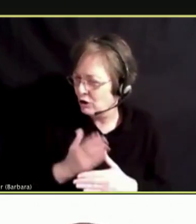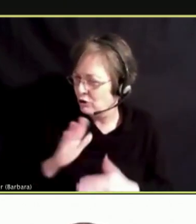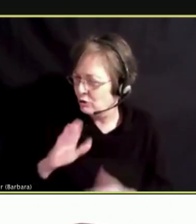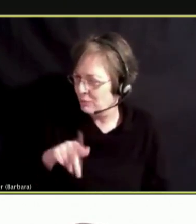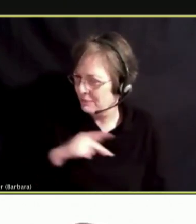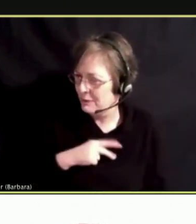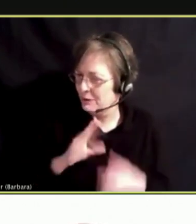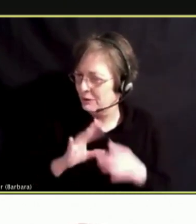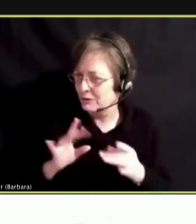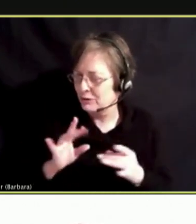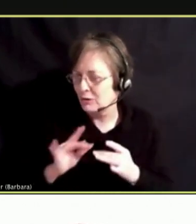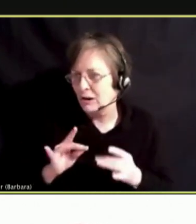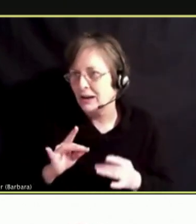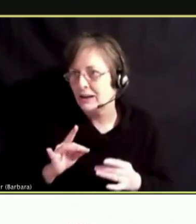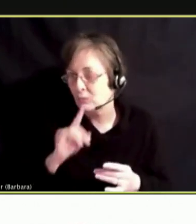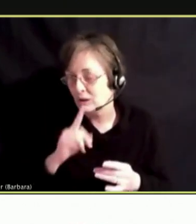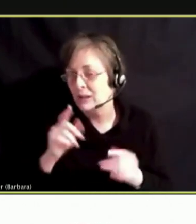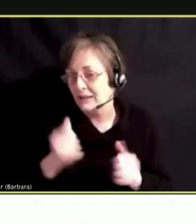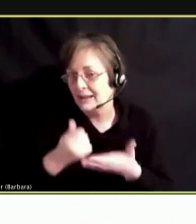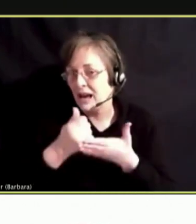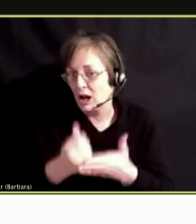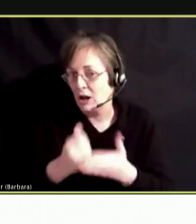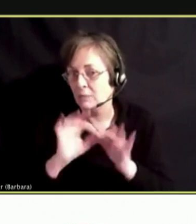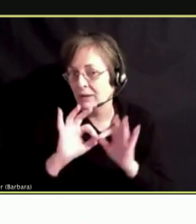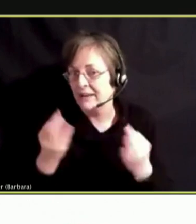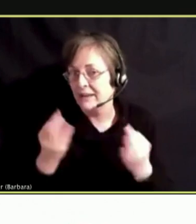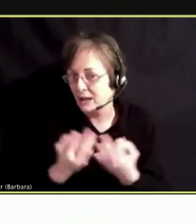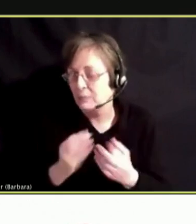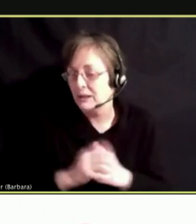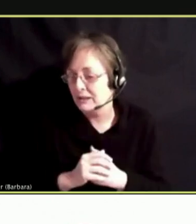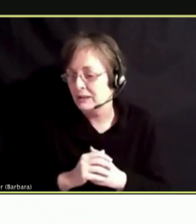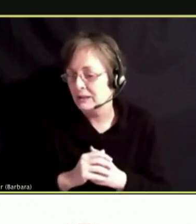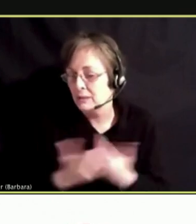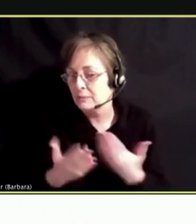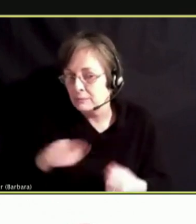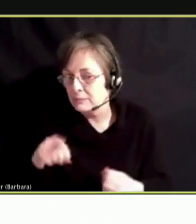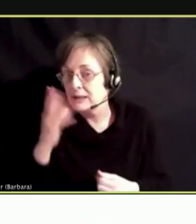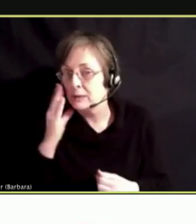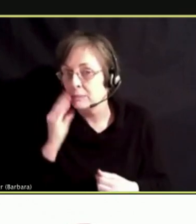I TRULY THINK IT CAN HELP FAMILIES WHO MAY BE GOING THROUGH SOMETHING SIMILAR.